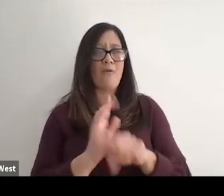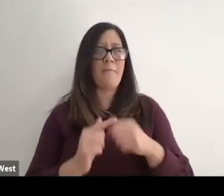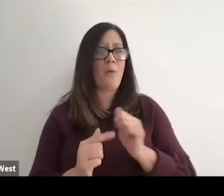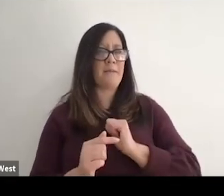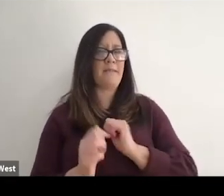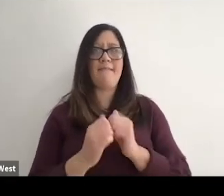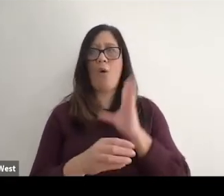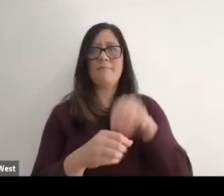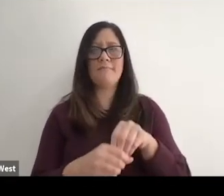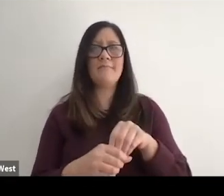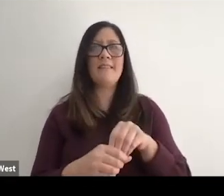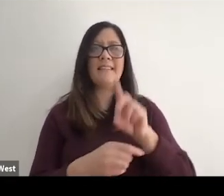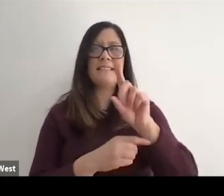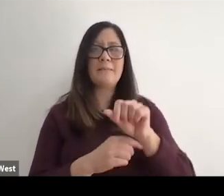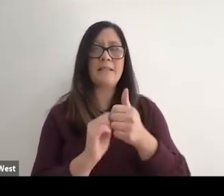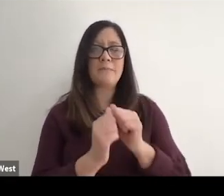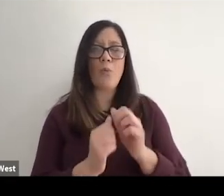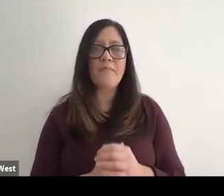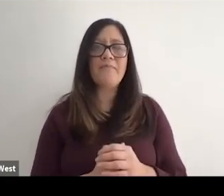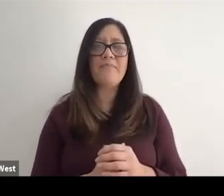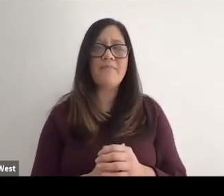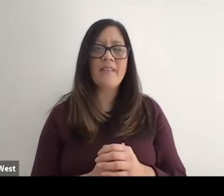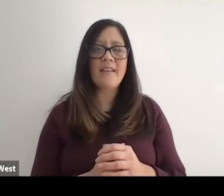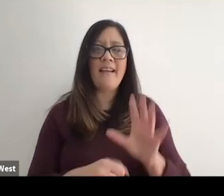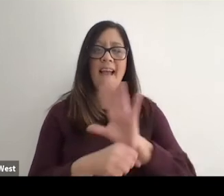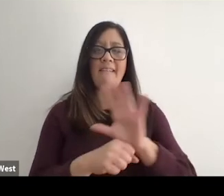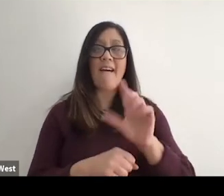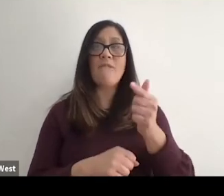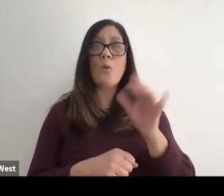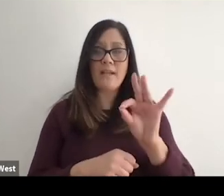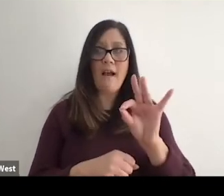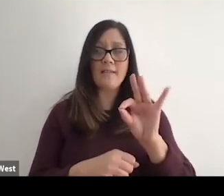how I got into this space of disability sport in the 1st place at 529.